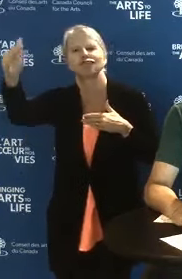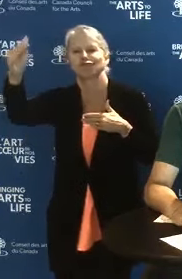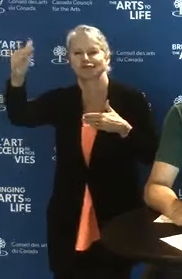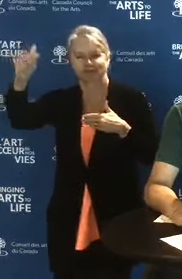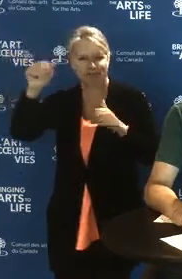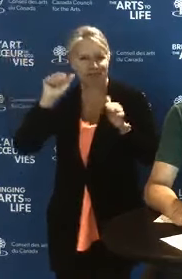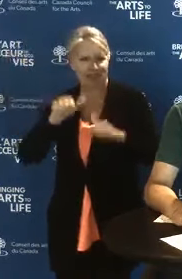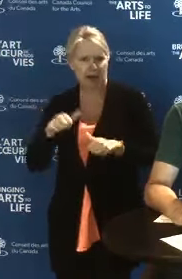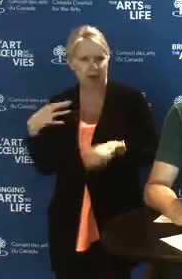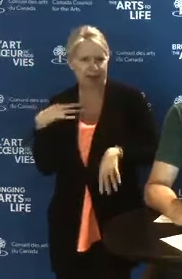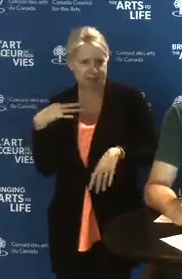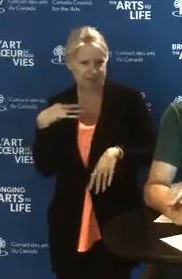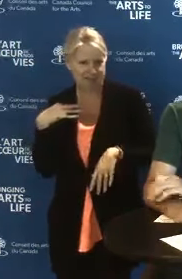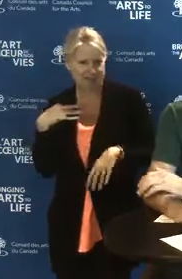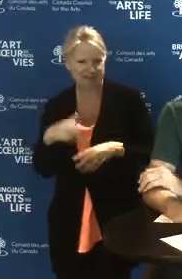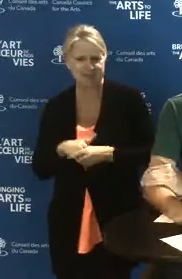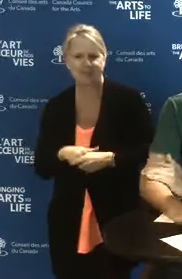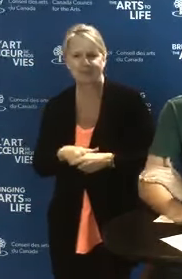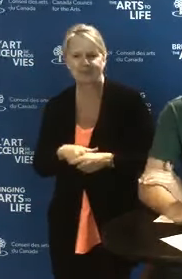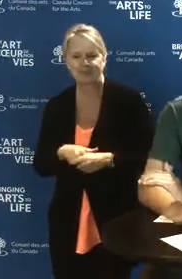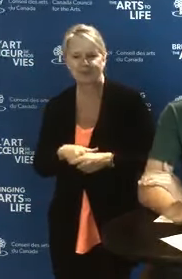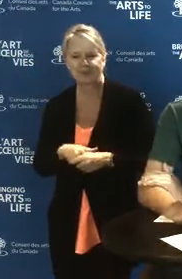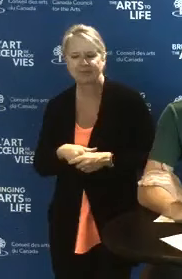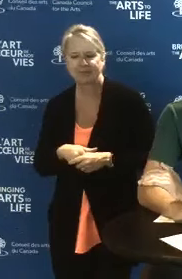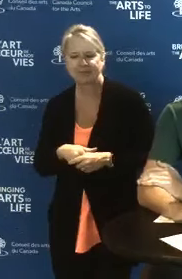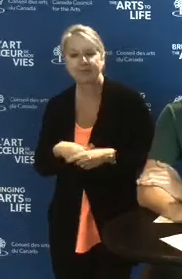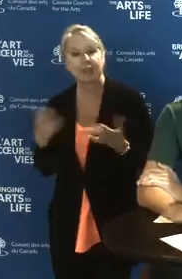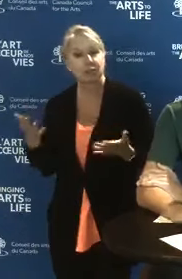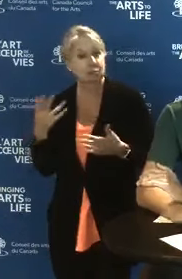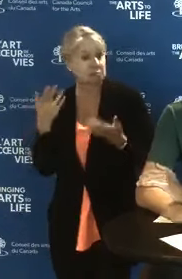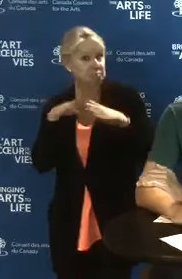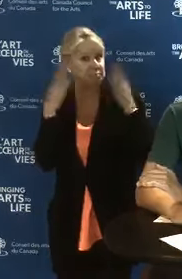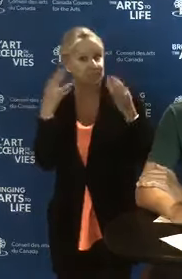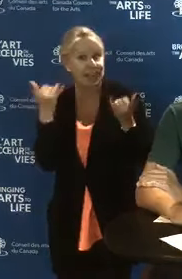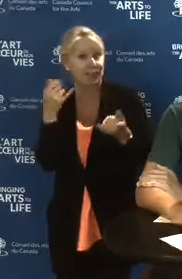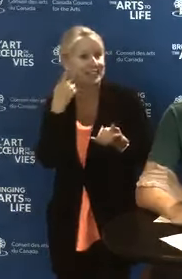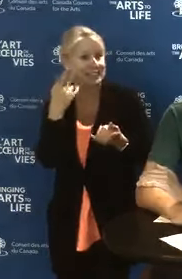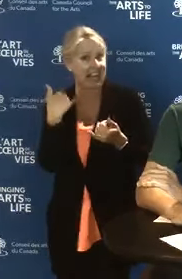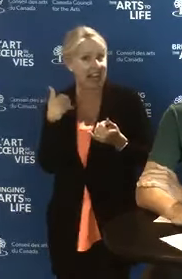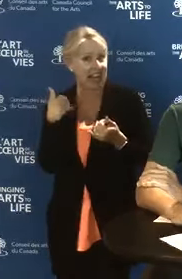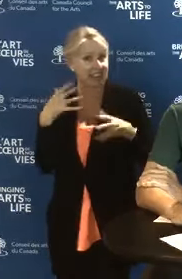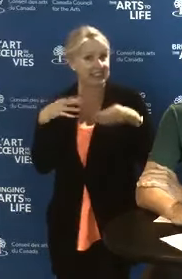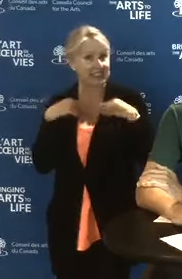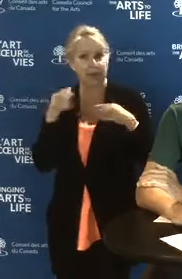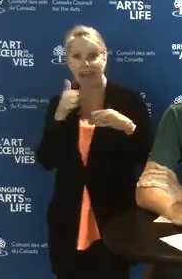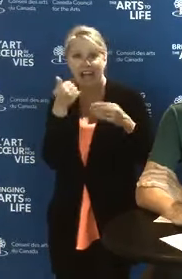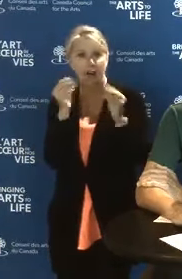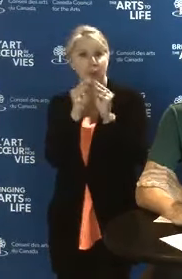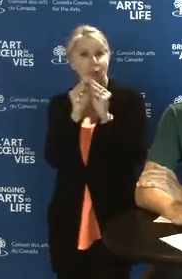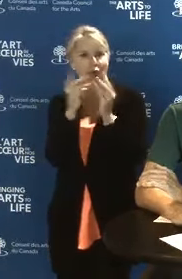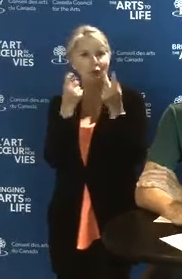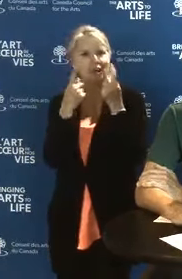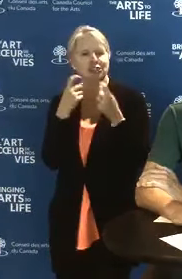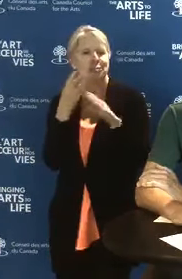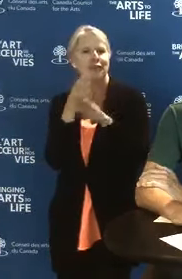Now let's see if we can take a few more questions. Let's see what's come in before we wrap things up today.